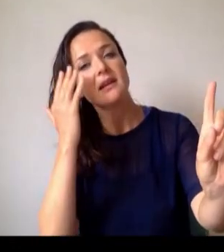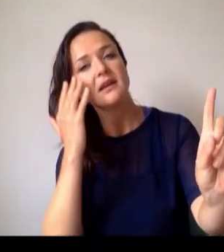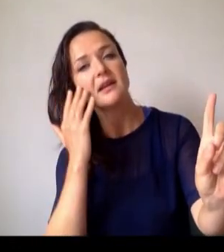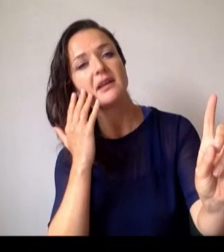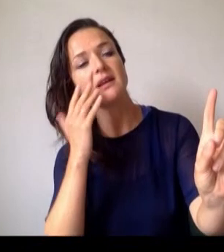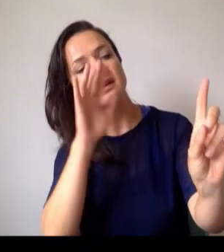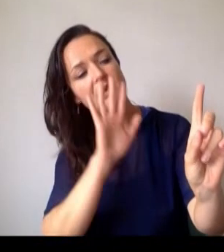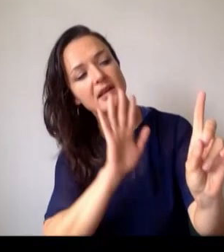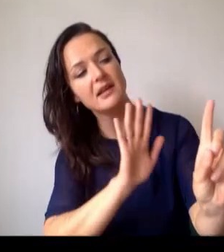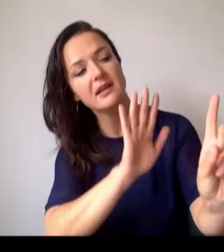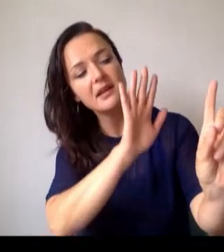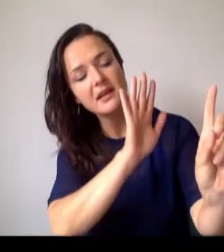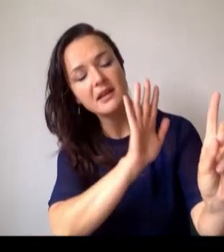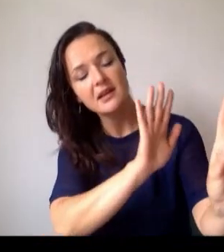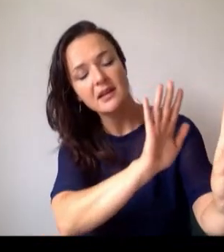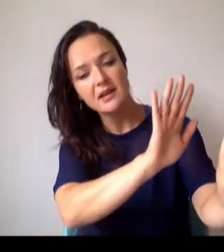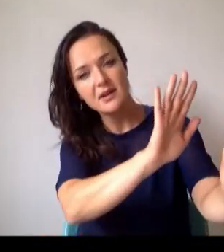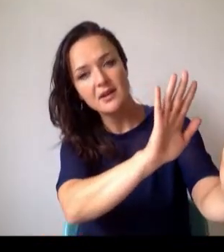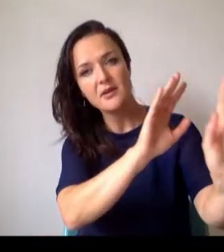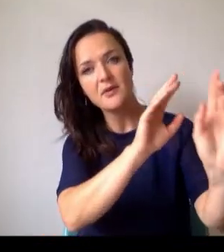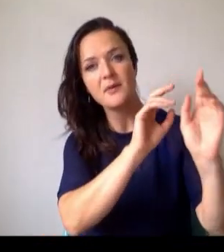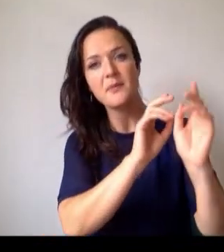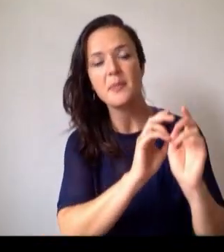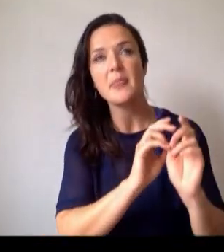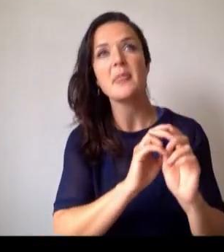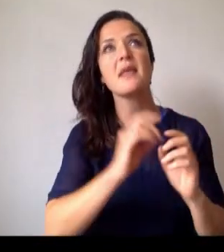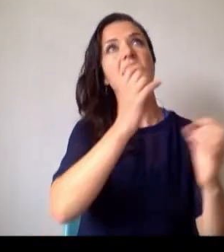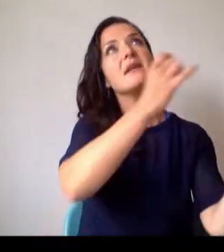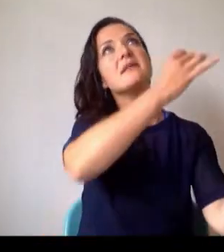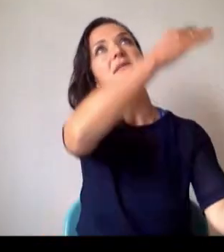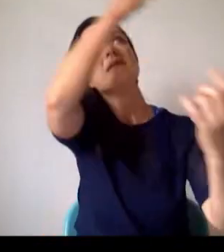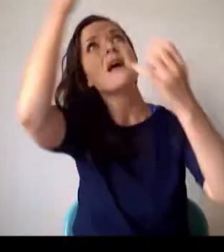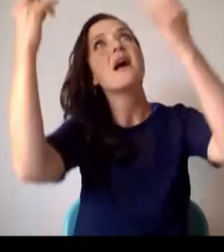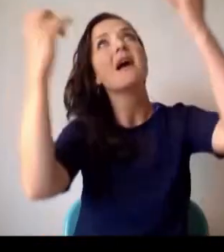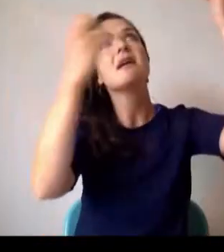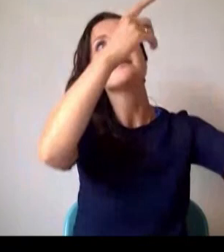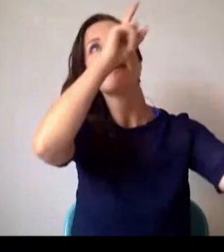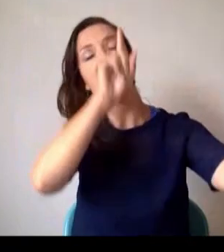Underneath the stars I'll meet you